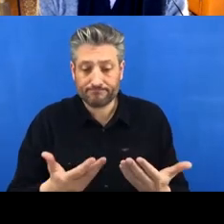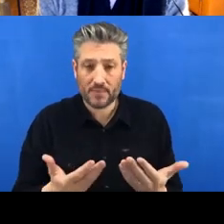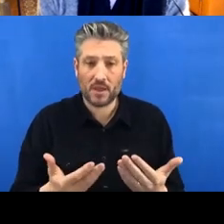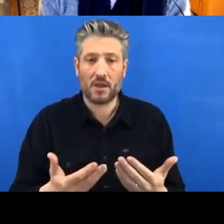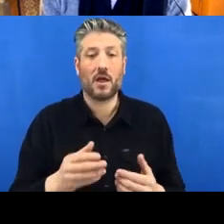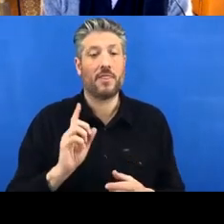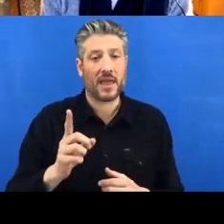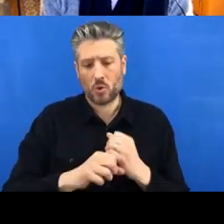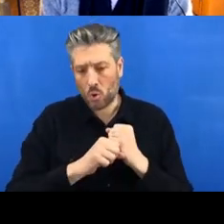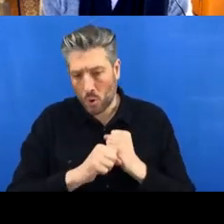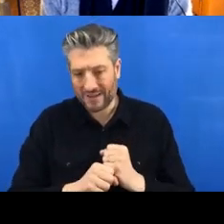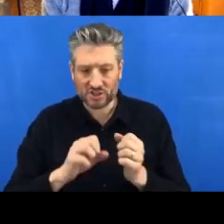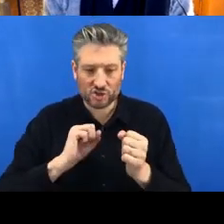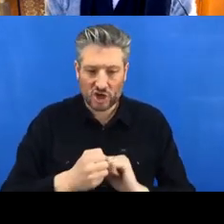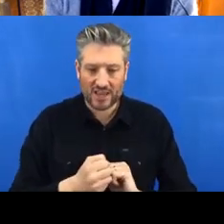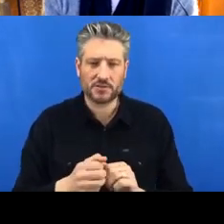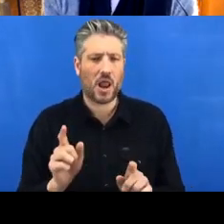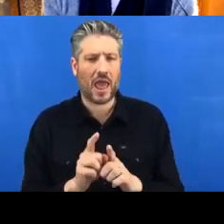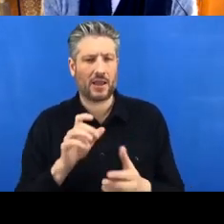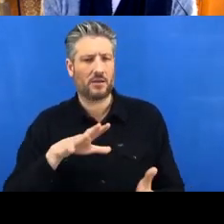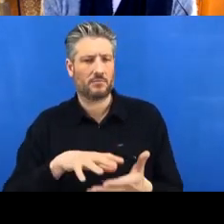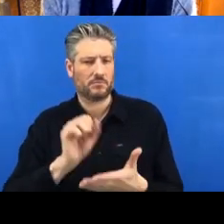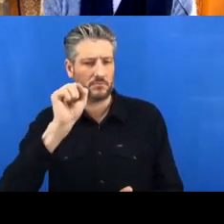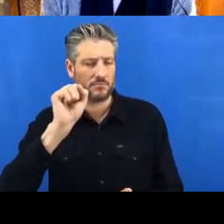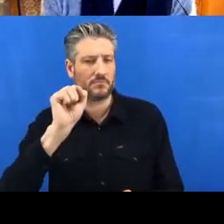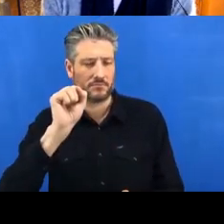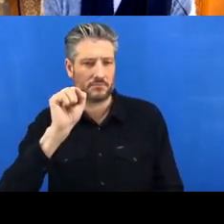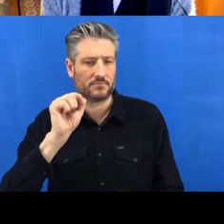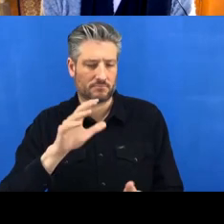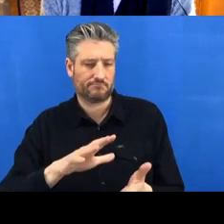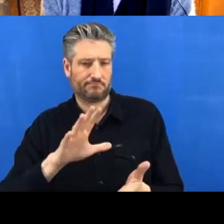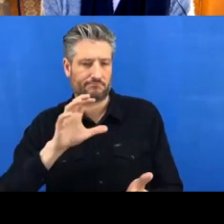when we've made an important change. Then when we’re ready for the day or done,